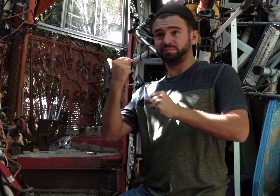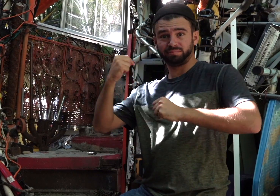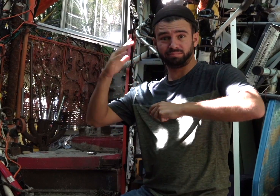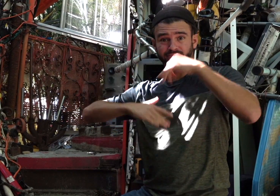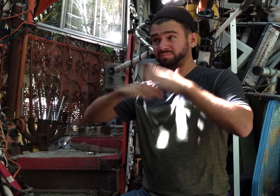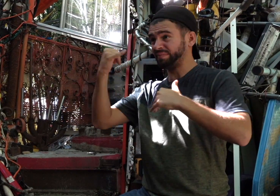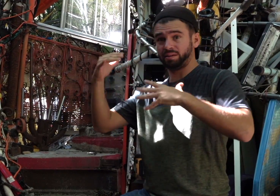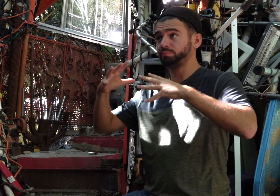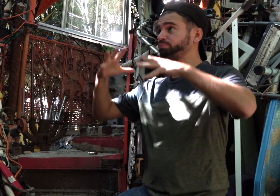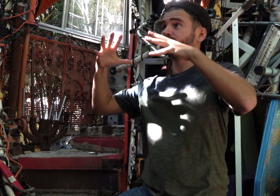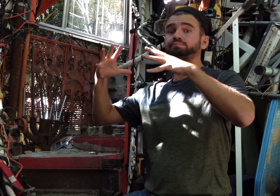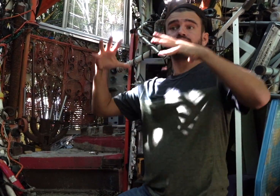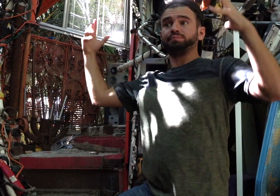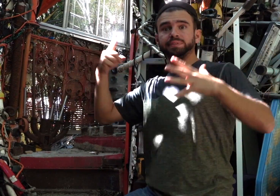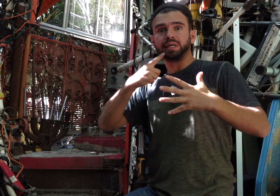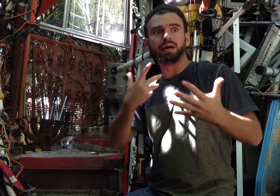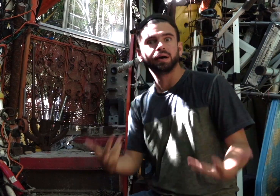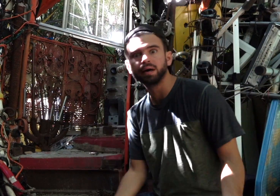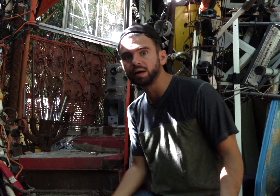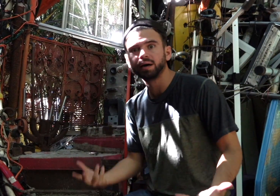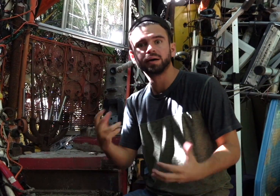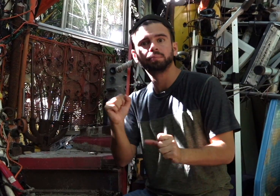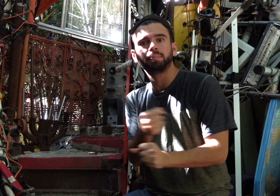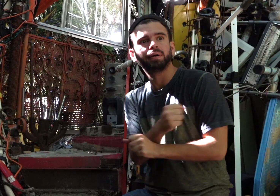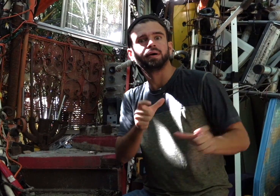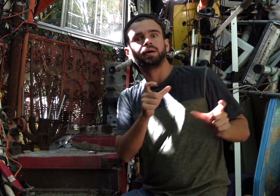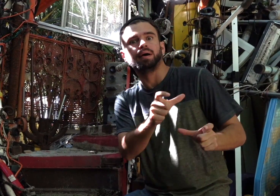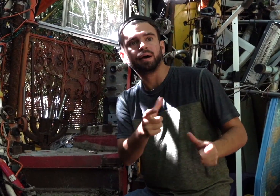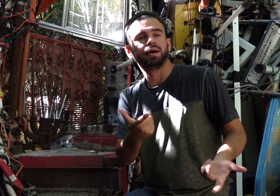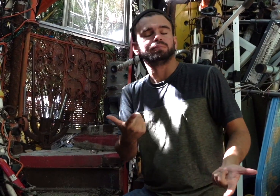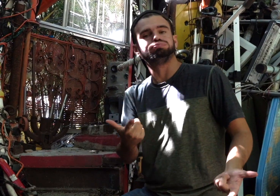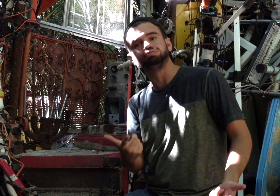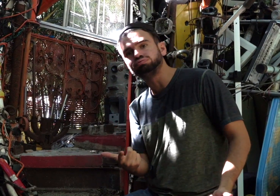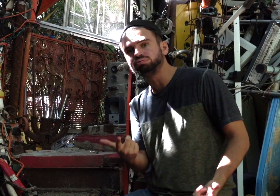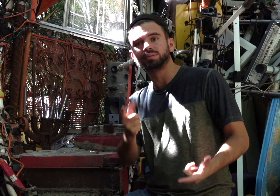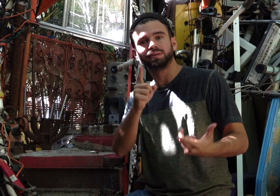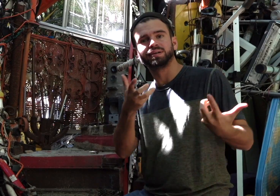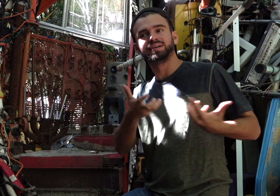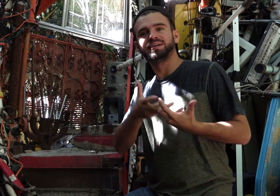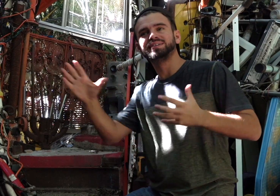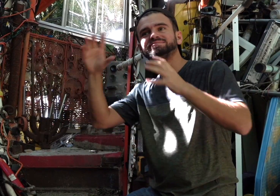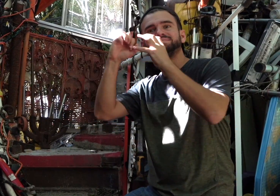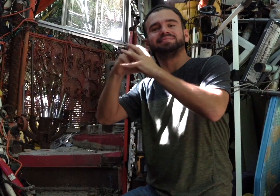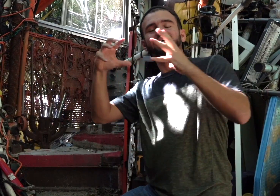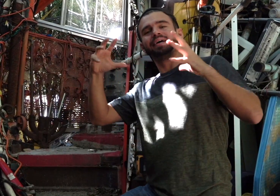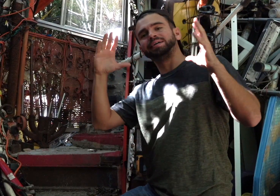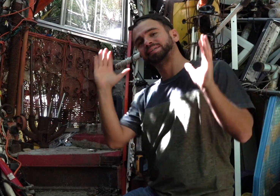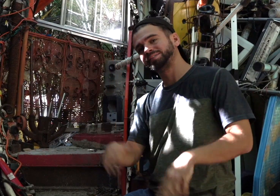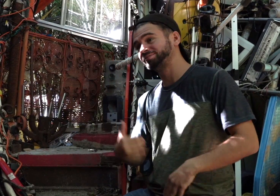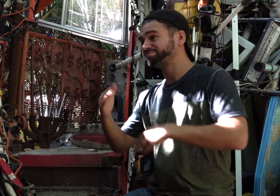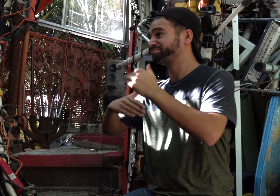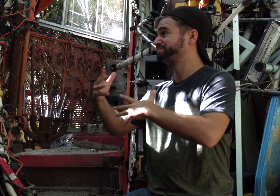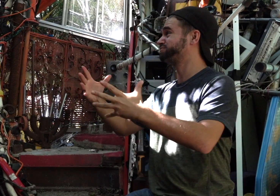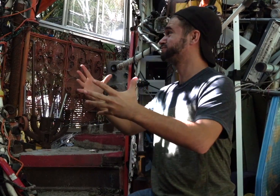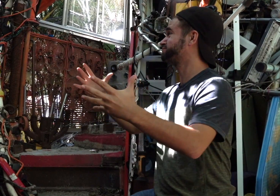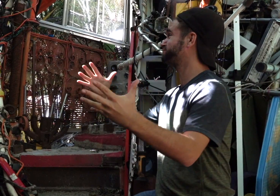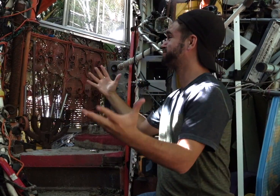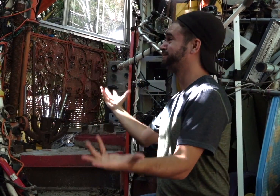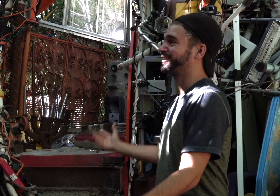Also, this cathedral has gotten bigger. He didn't want to make it bigger. It didn't fit what he visualizes his cathedral.